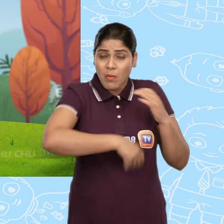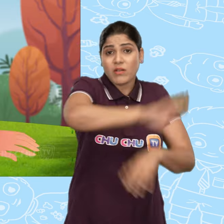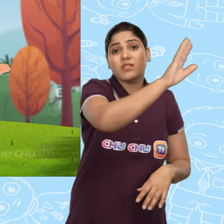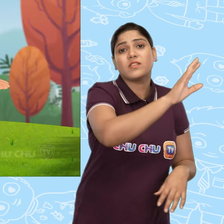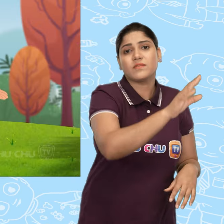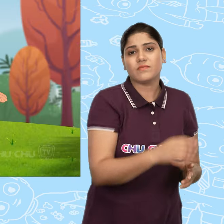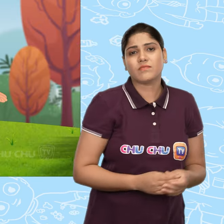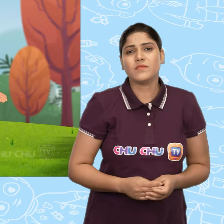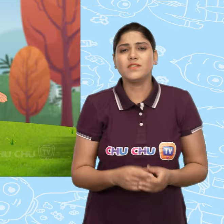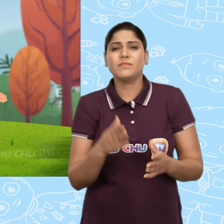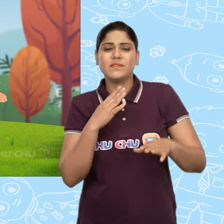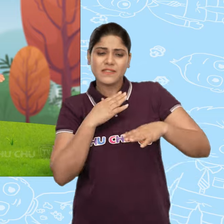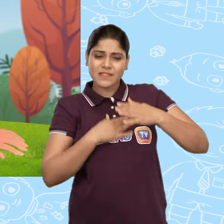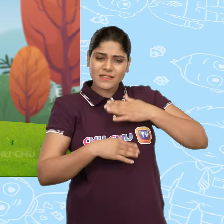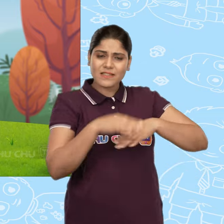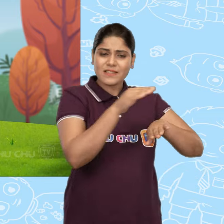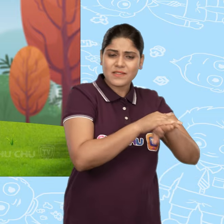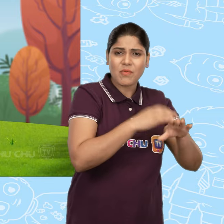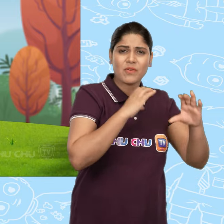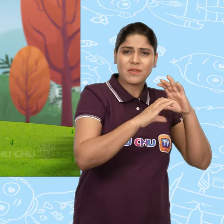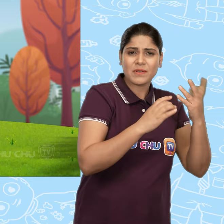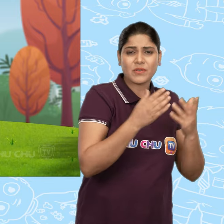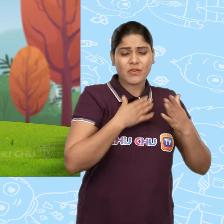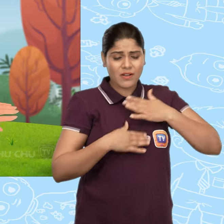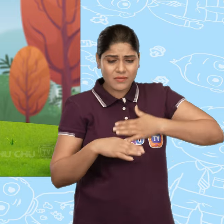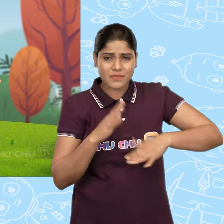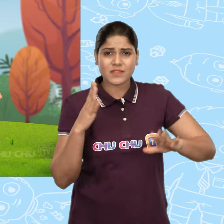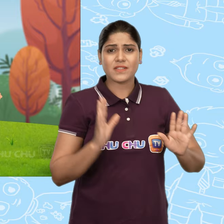Let's try to speak softly and stay calm.